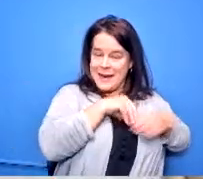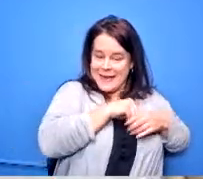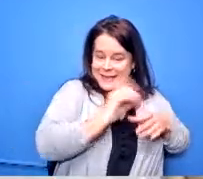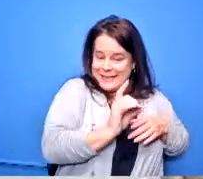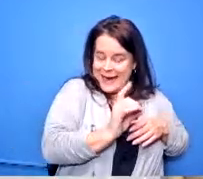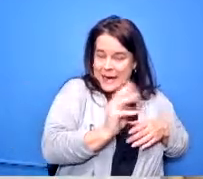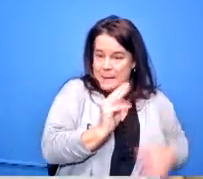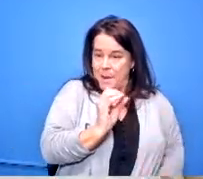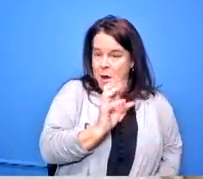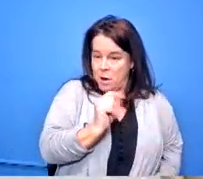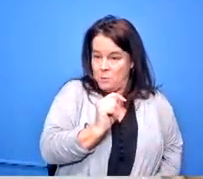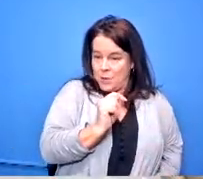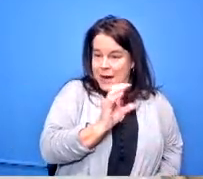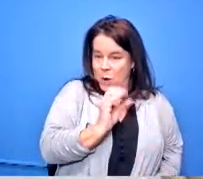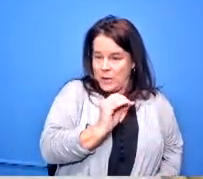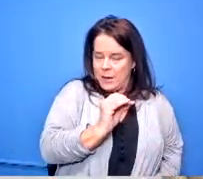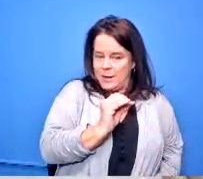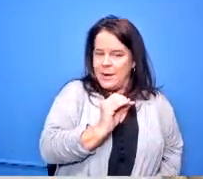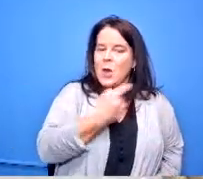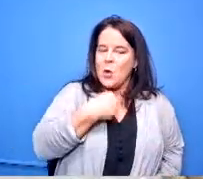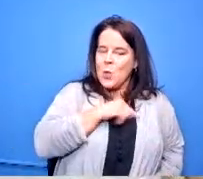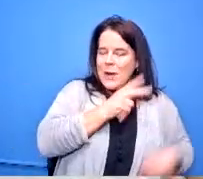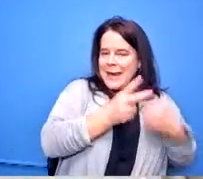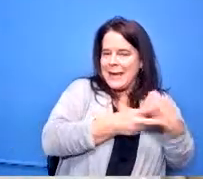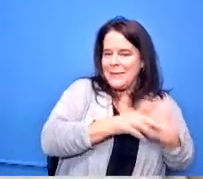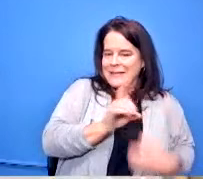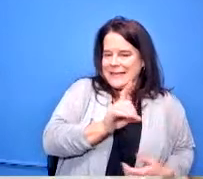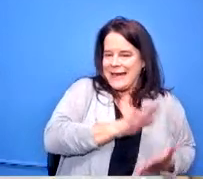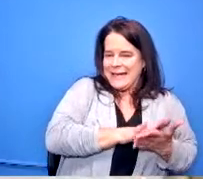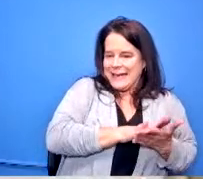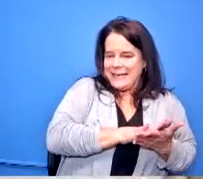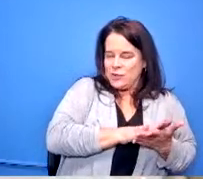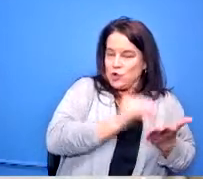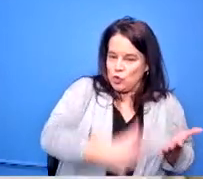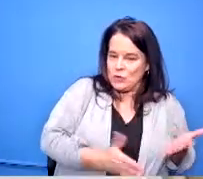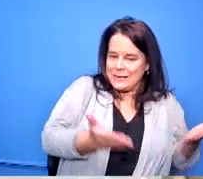schools here we keep dayton kids in dayton instead of them going to miami valley ctc